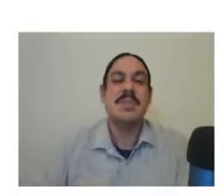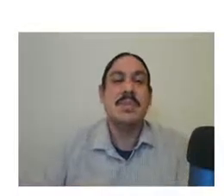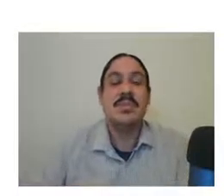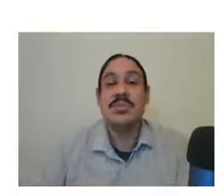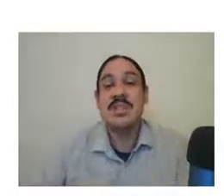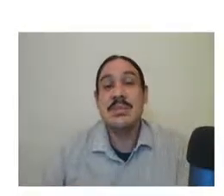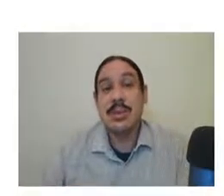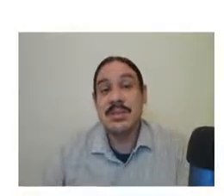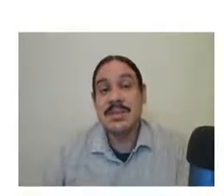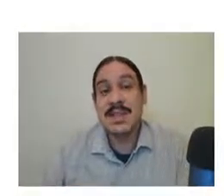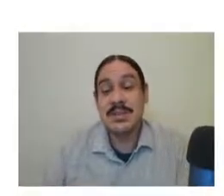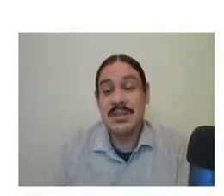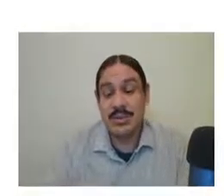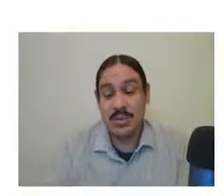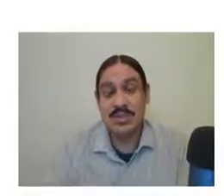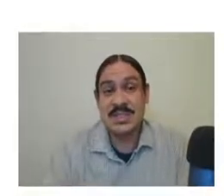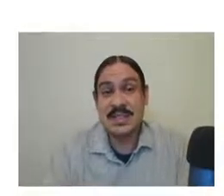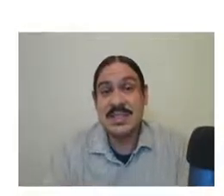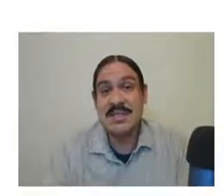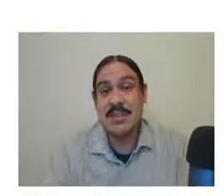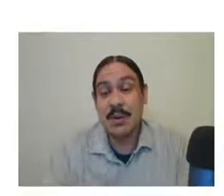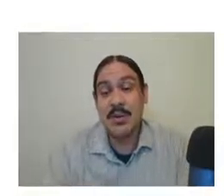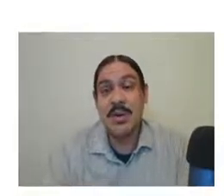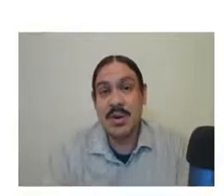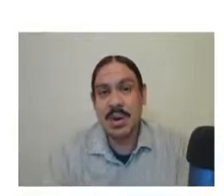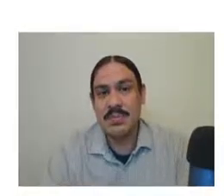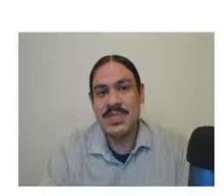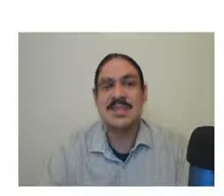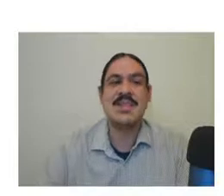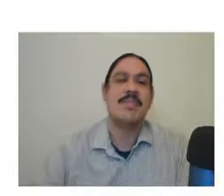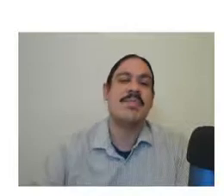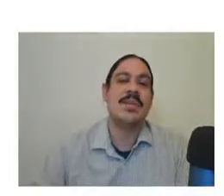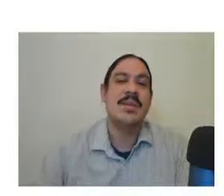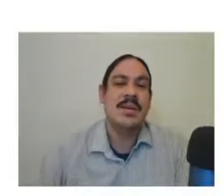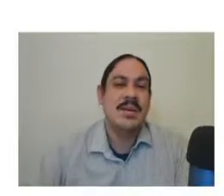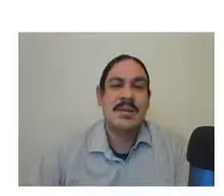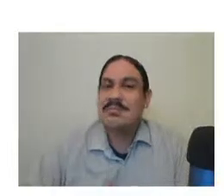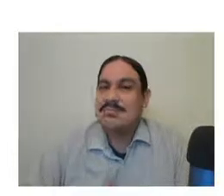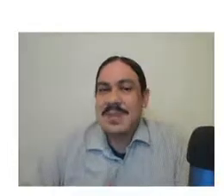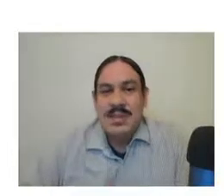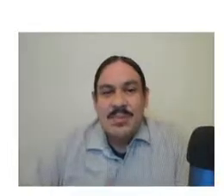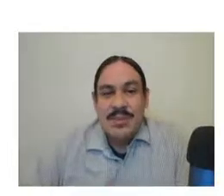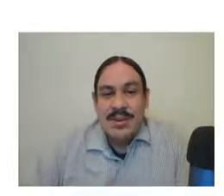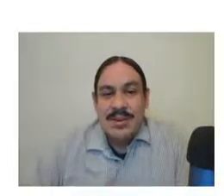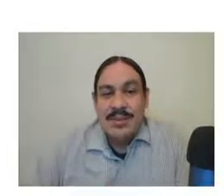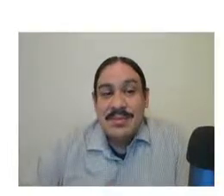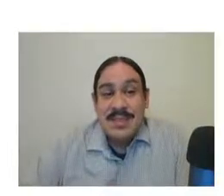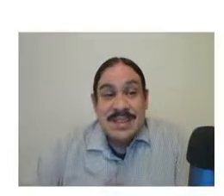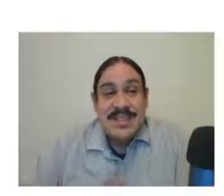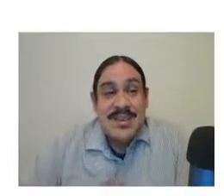so as you can see both of these languages have the order subject verb